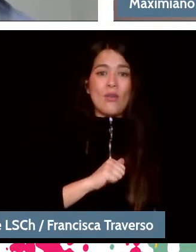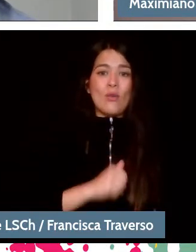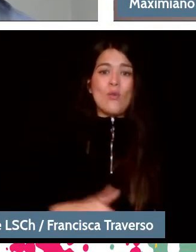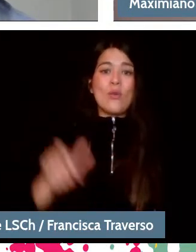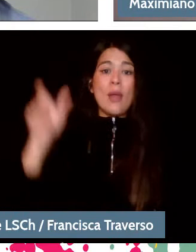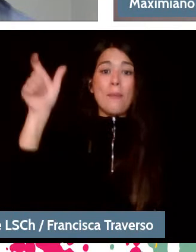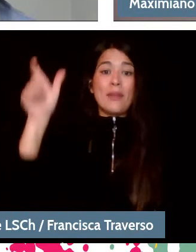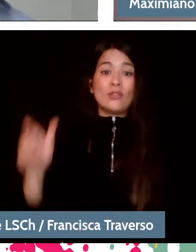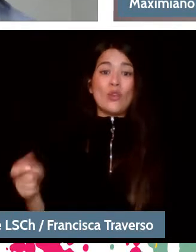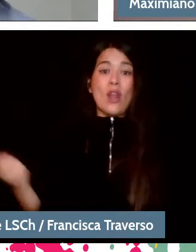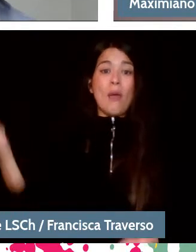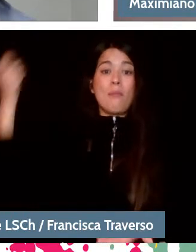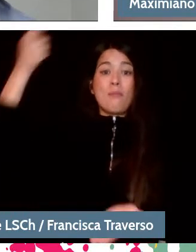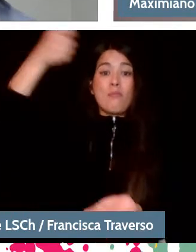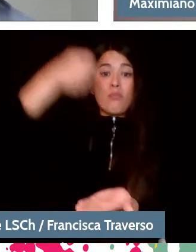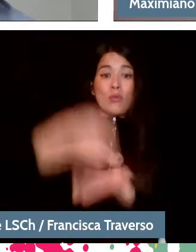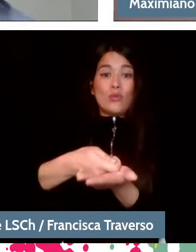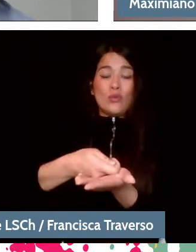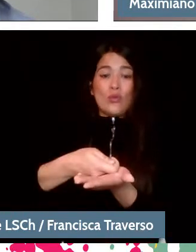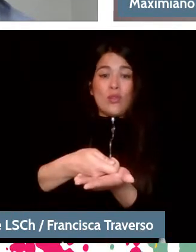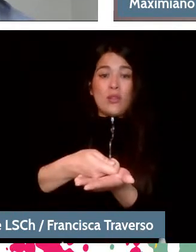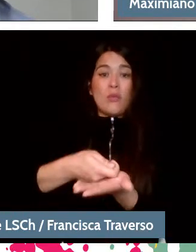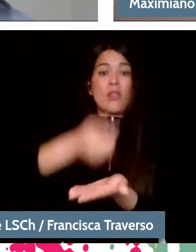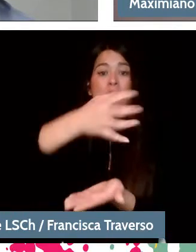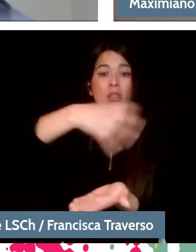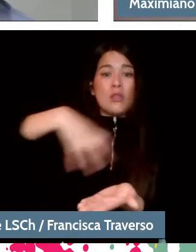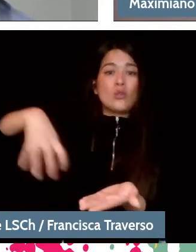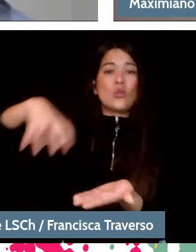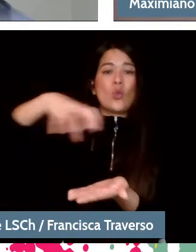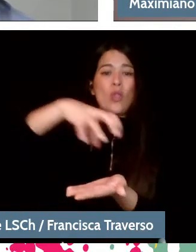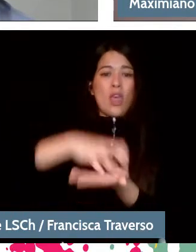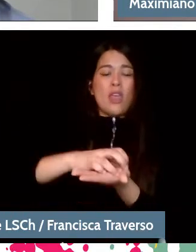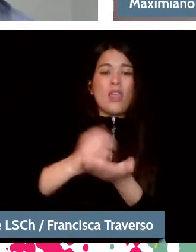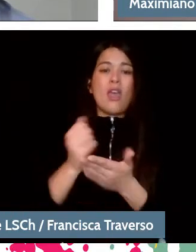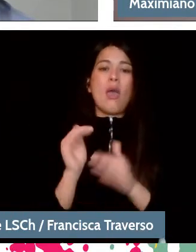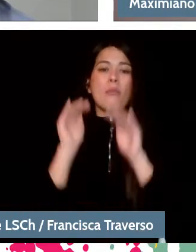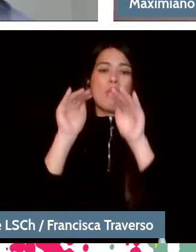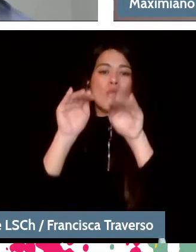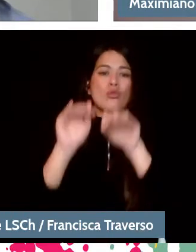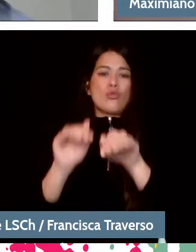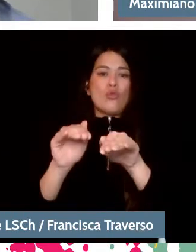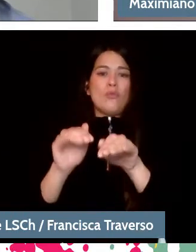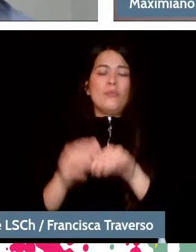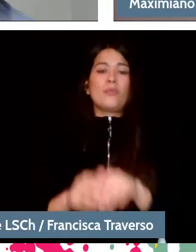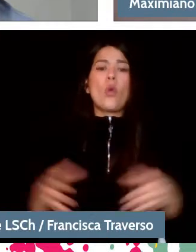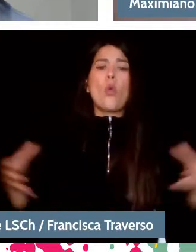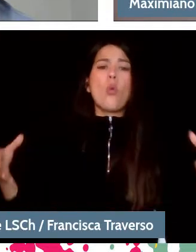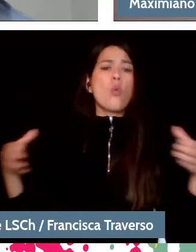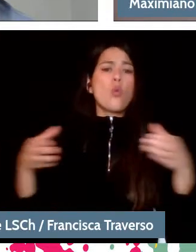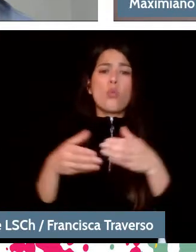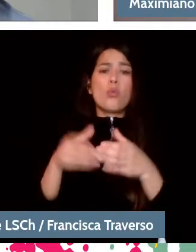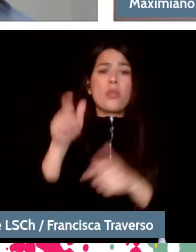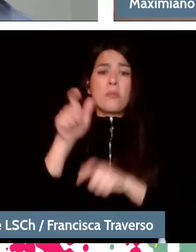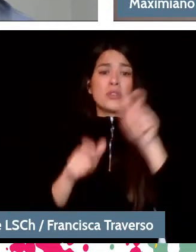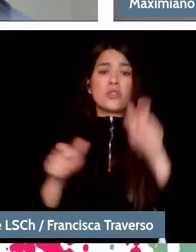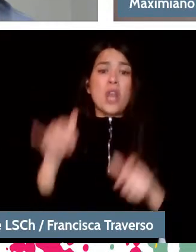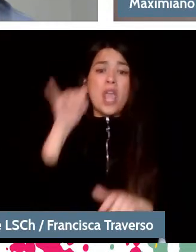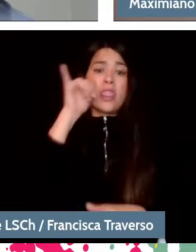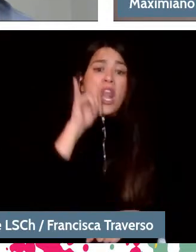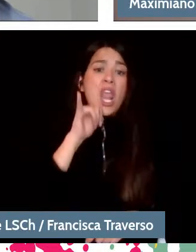and then, the city collaborated, but it was a private initiative from a group of Italians who wanted to hear Italian music and opera, especially.